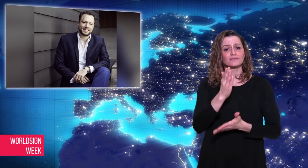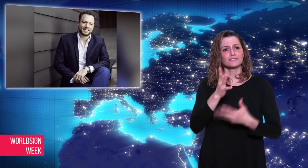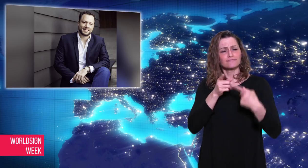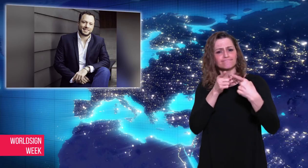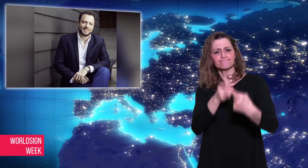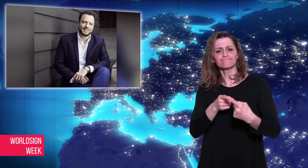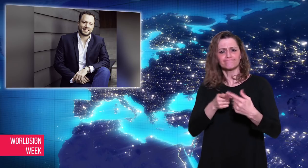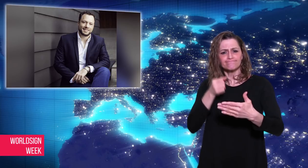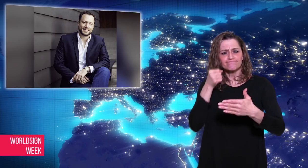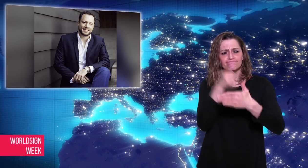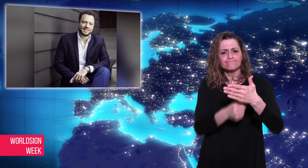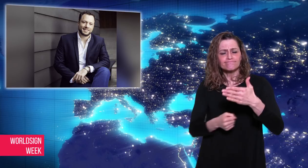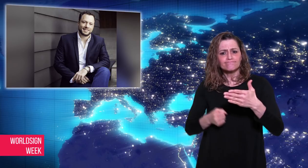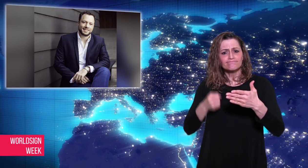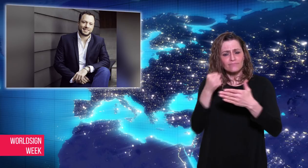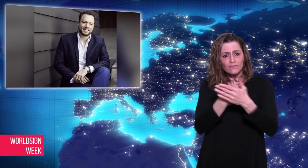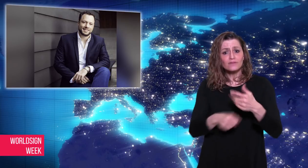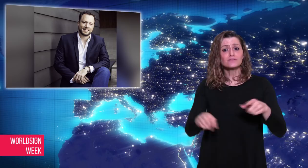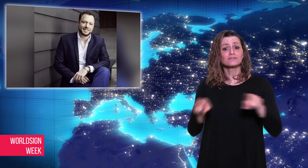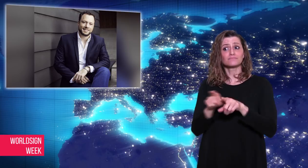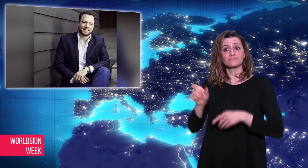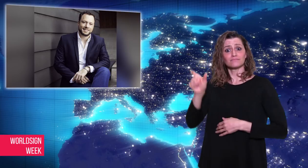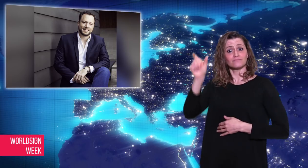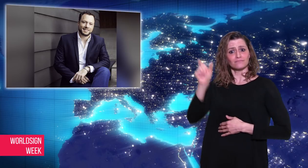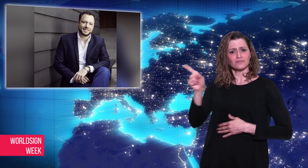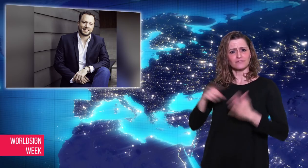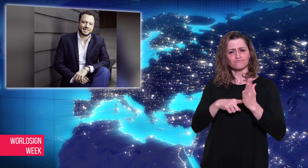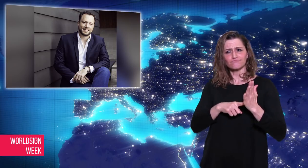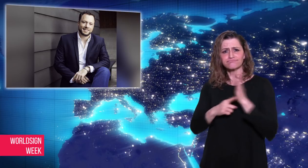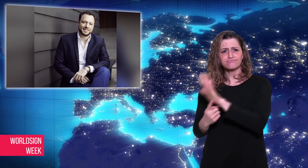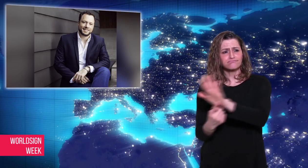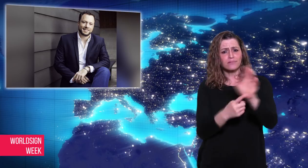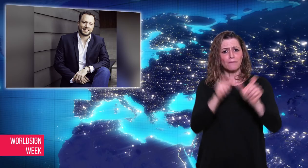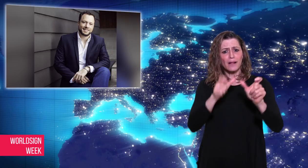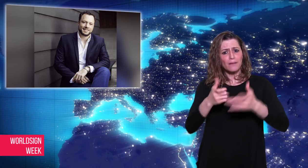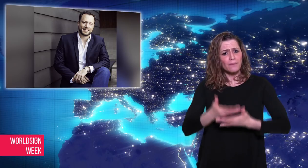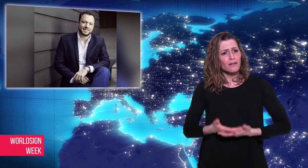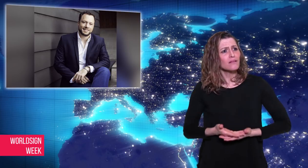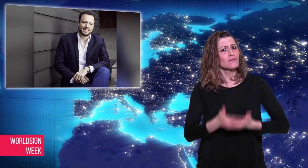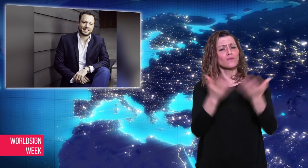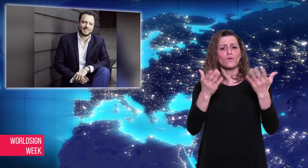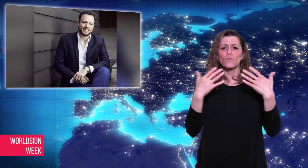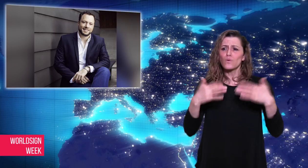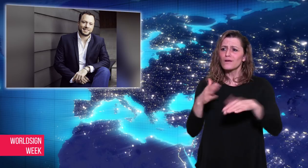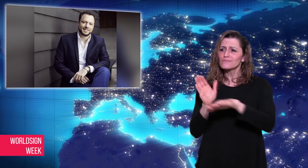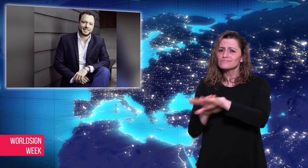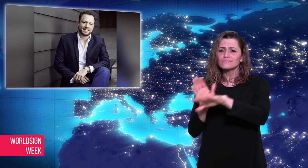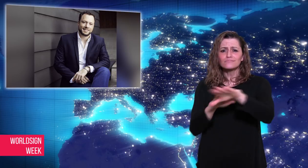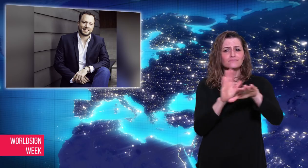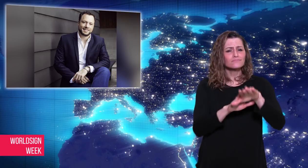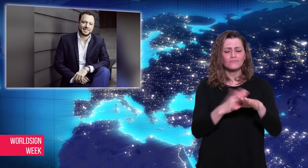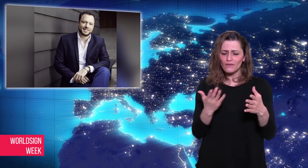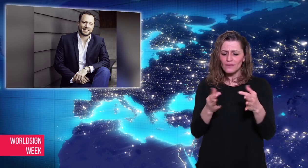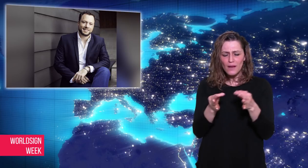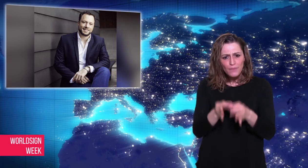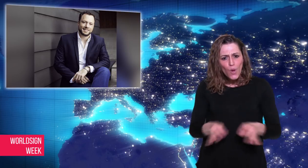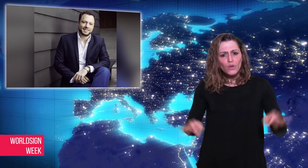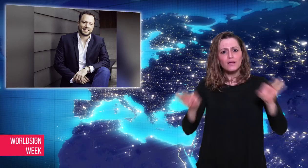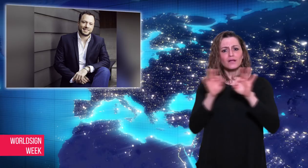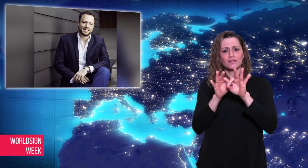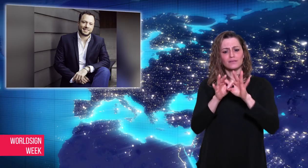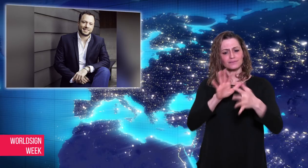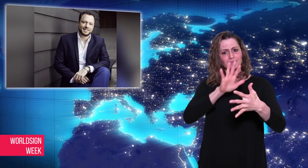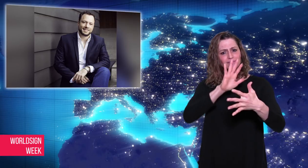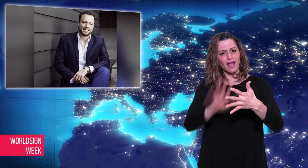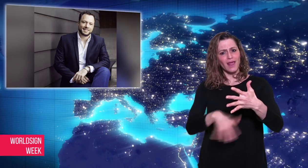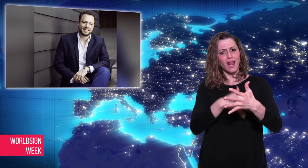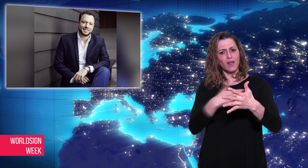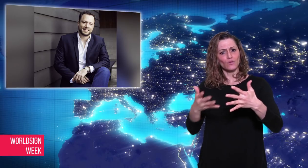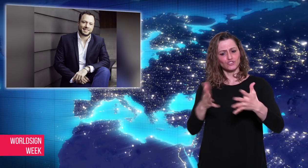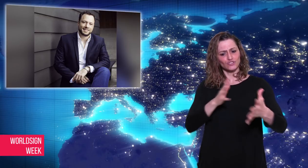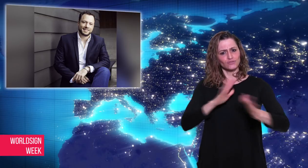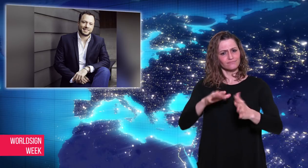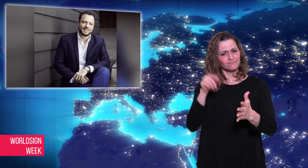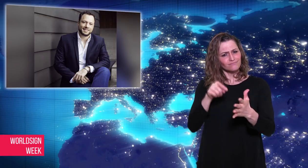for human rights of Deaf people and helped people realize how